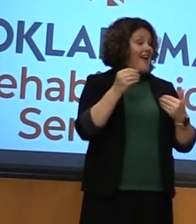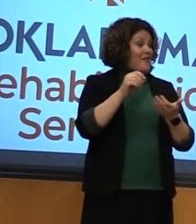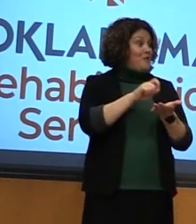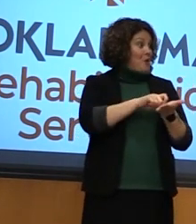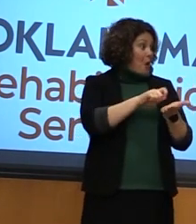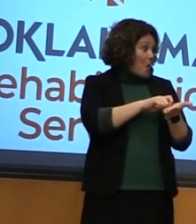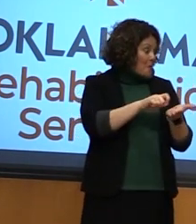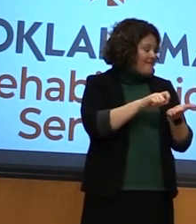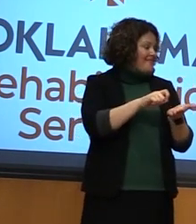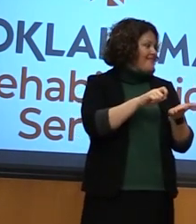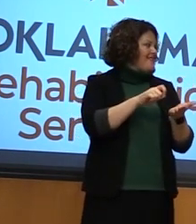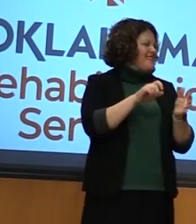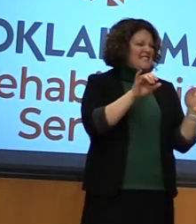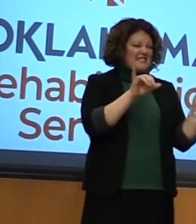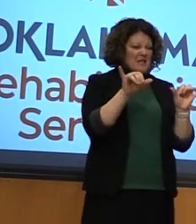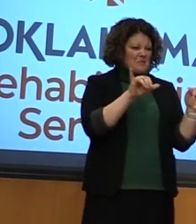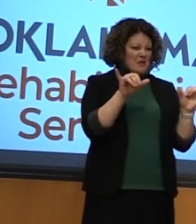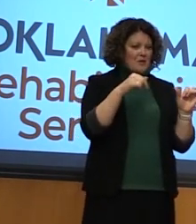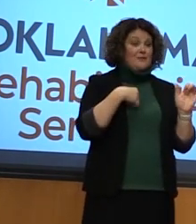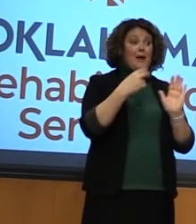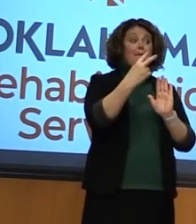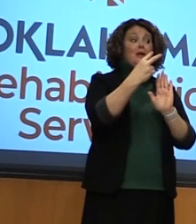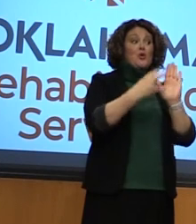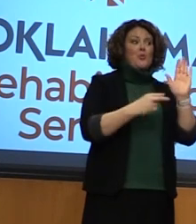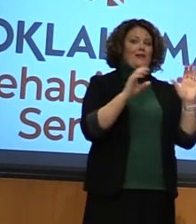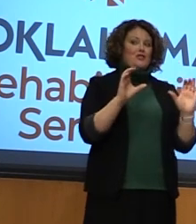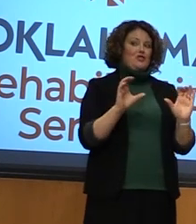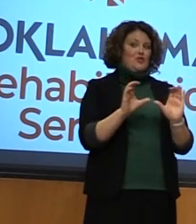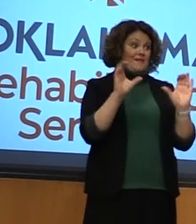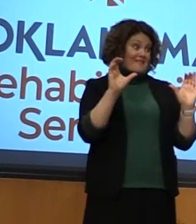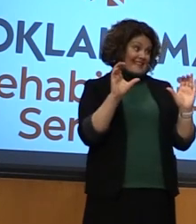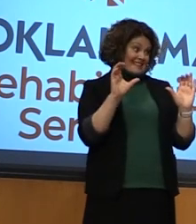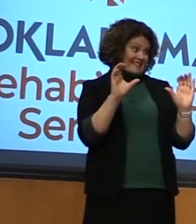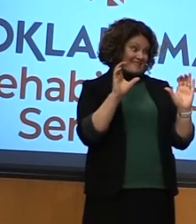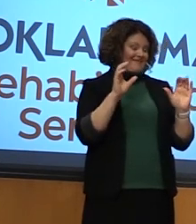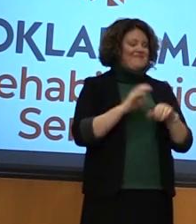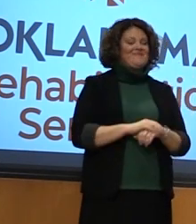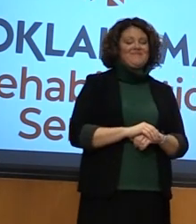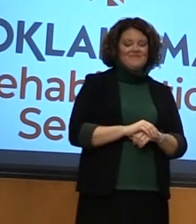are kind of similar so I'm going to read the citation if you're good with that deal.